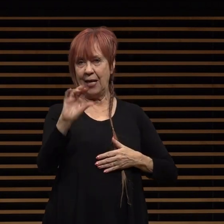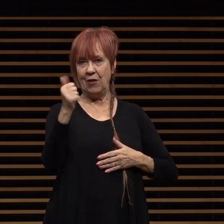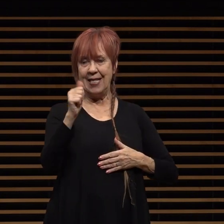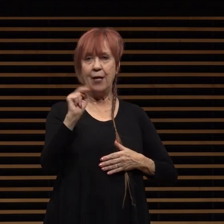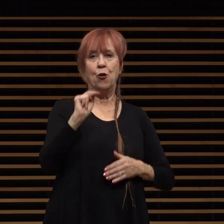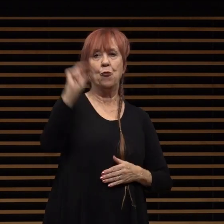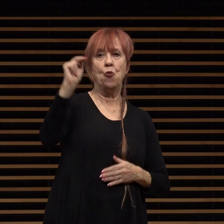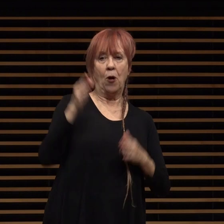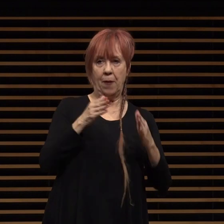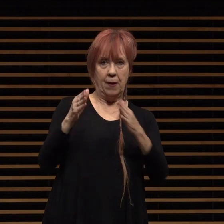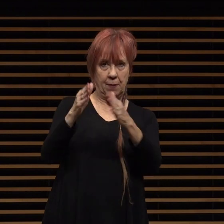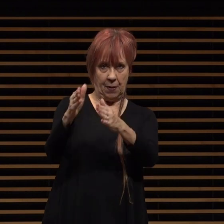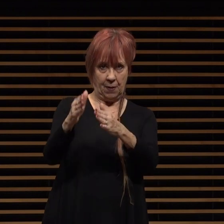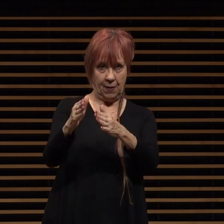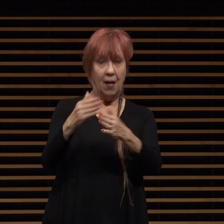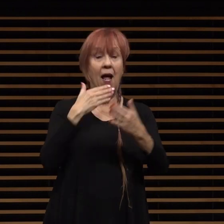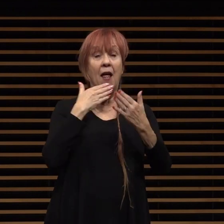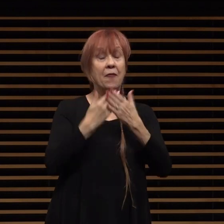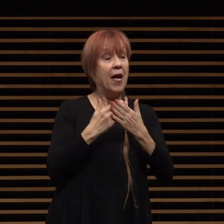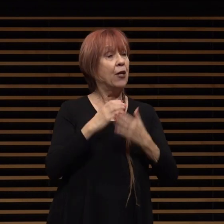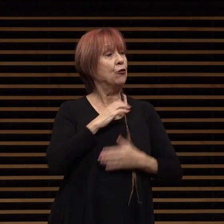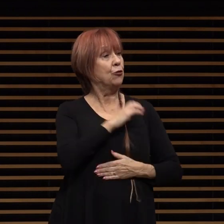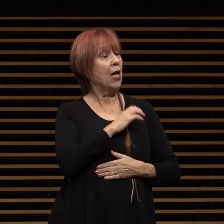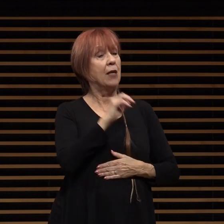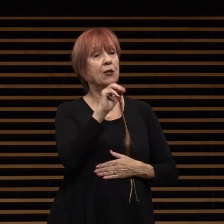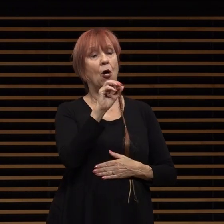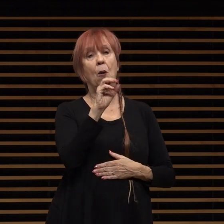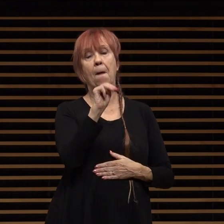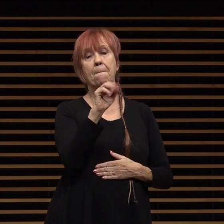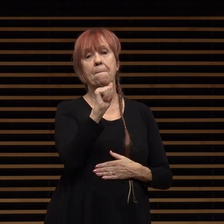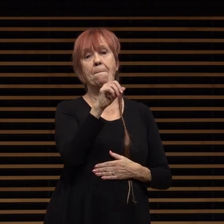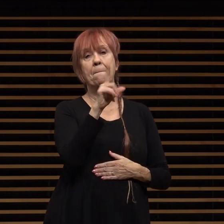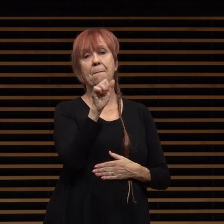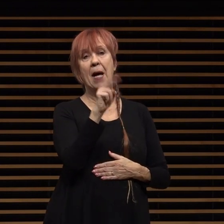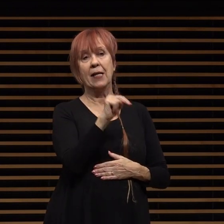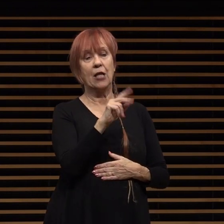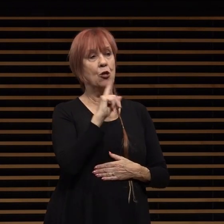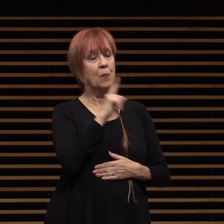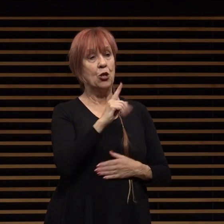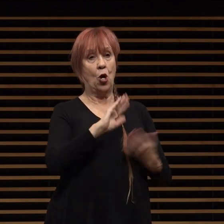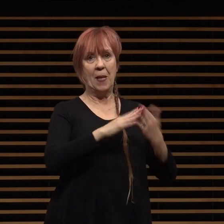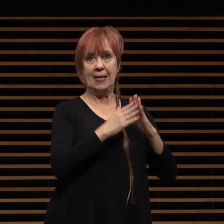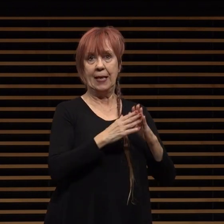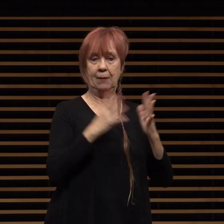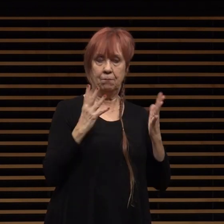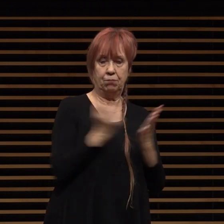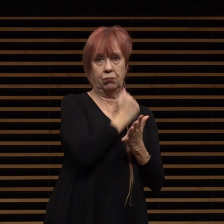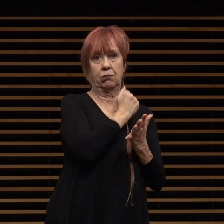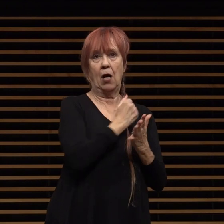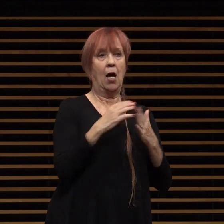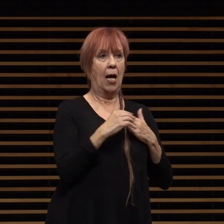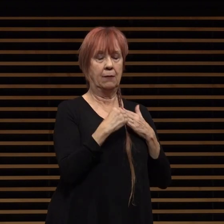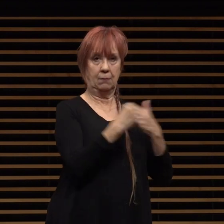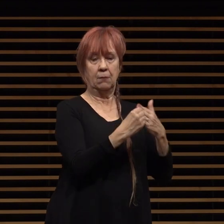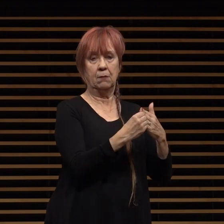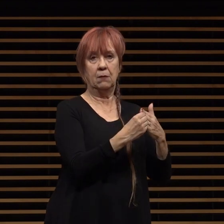pasadena thank you to councilmember madison for ensuring the city moves swiftly and for providing guidance